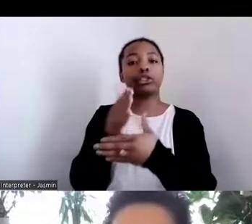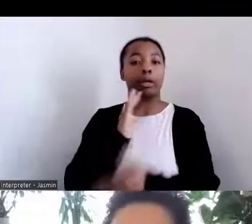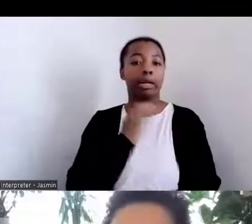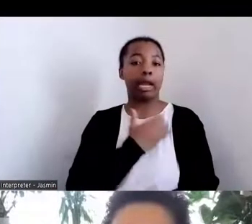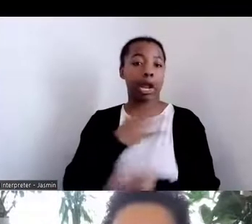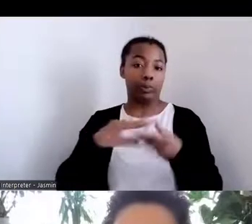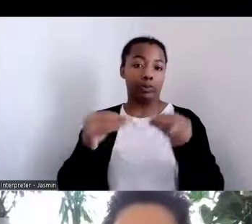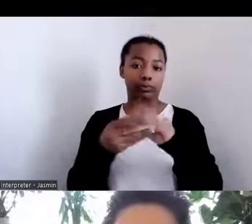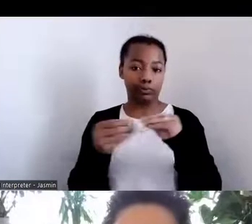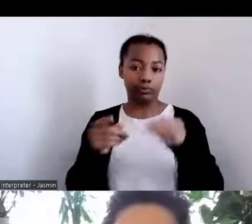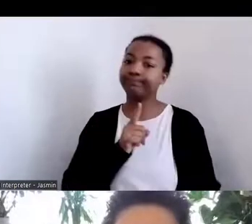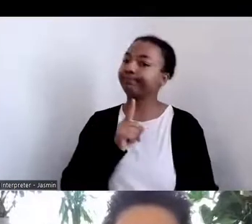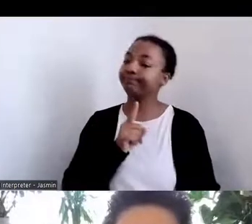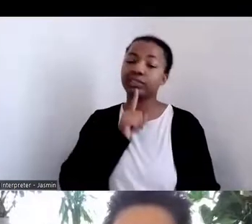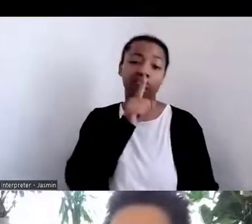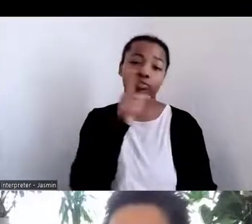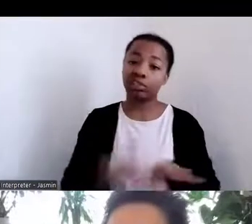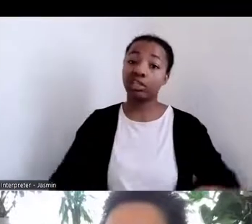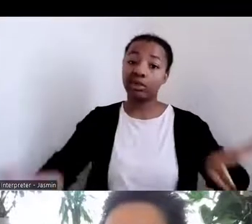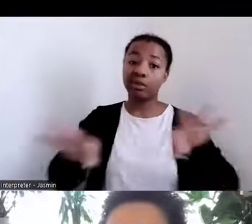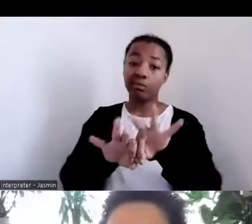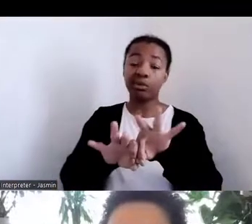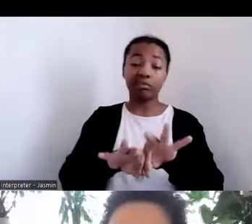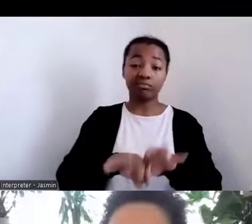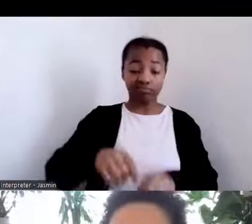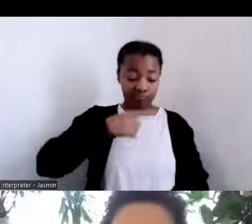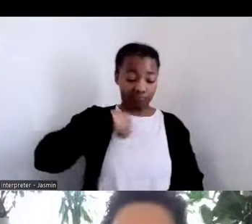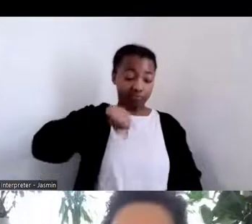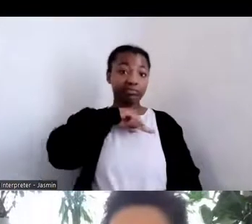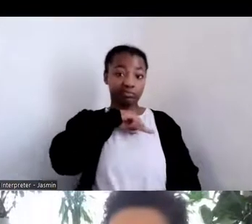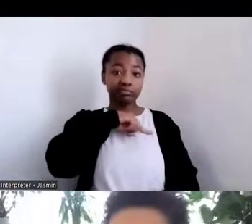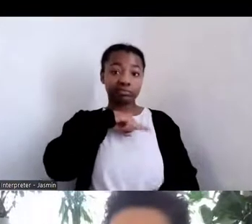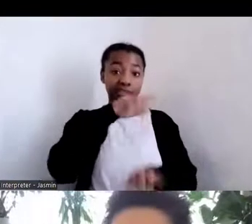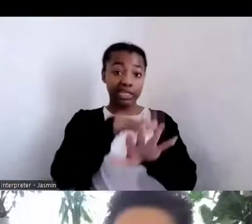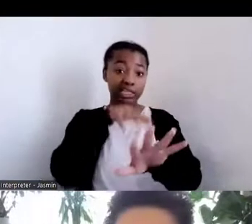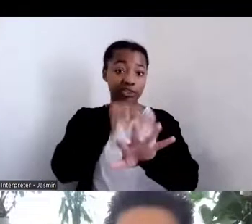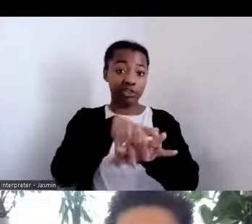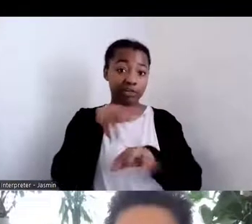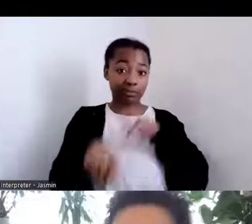important that us as indigenous people are presenting our ways